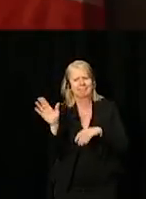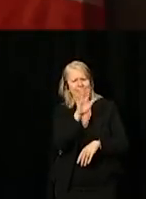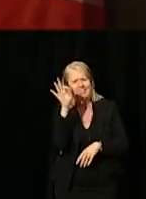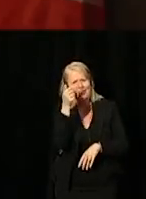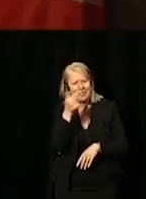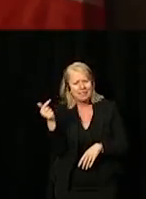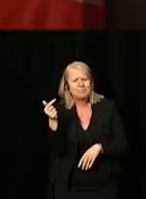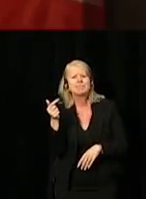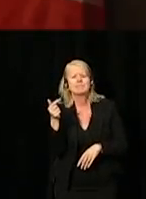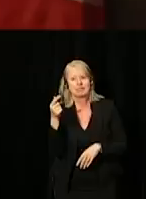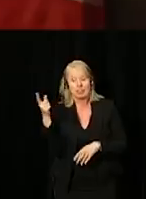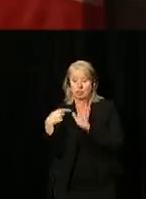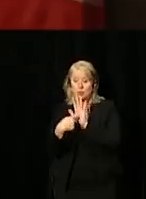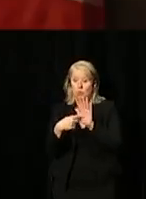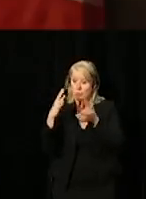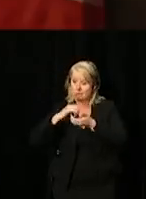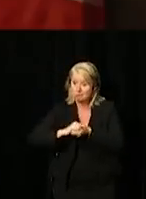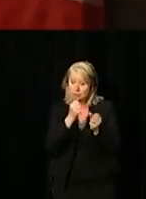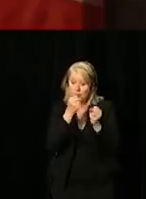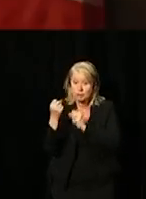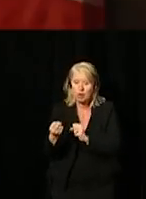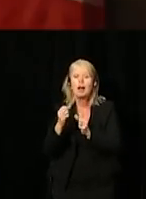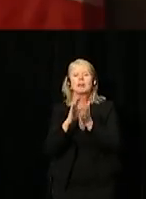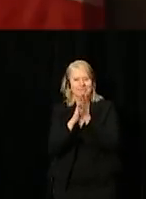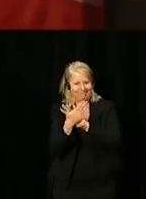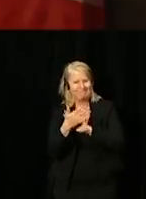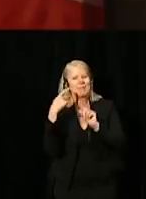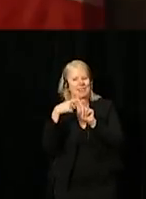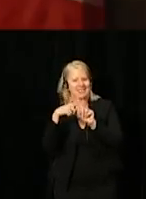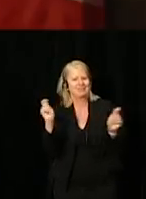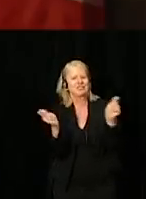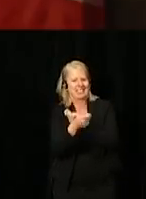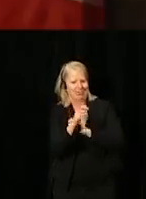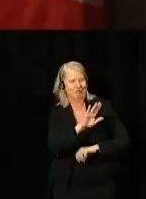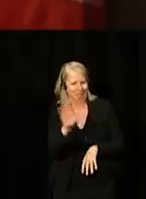they show strong partnerships can lead to positive change for Canadians.